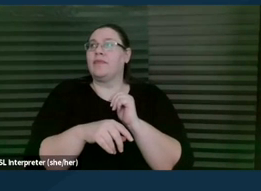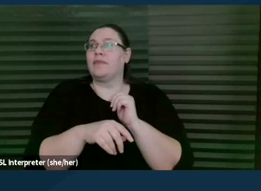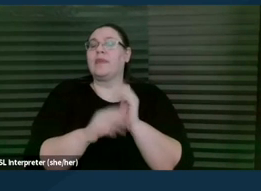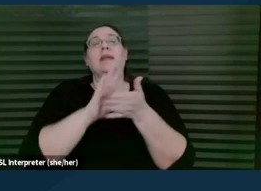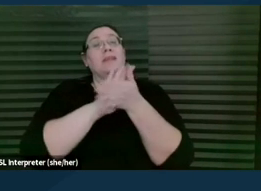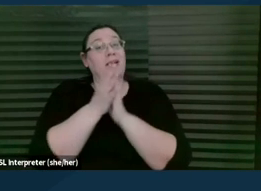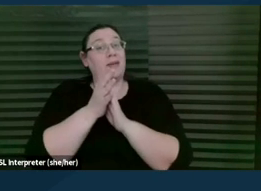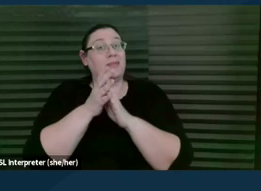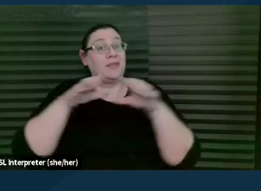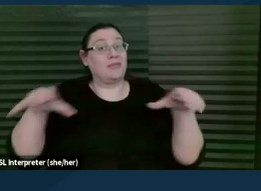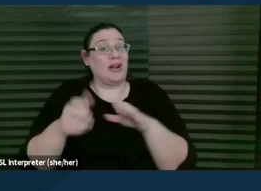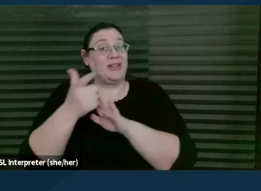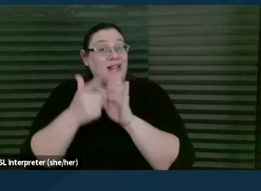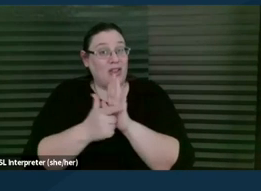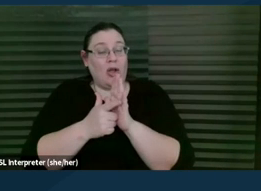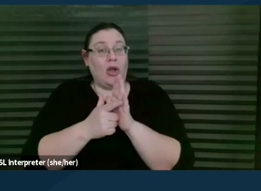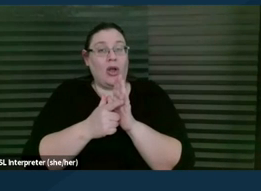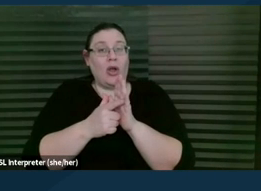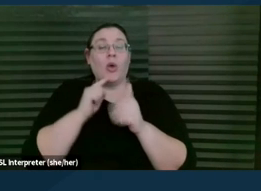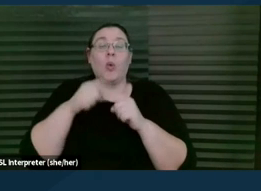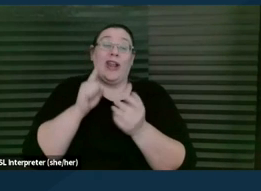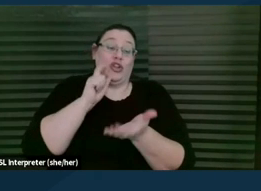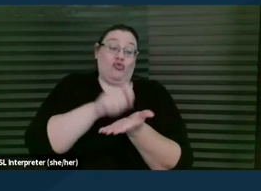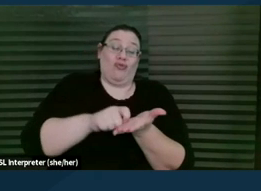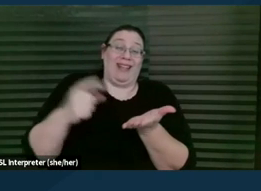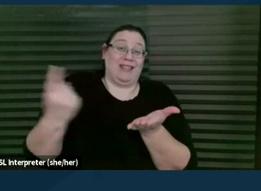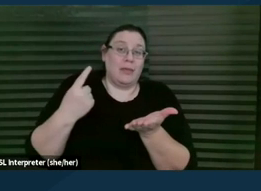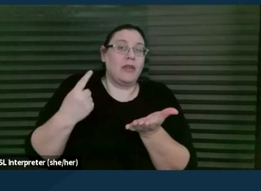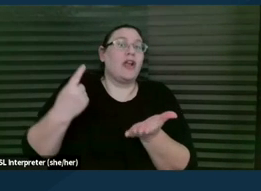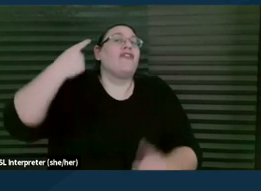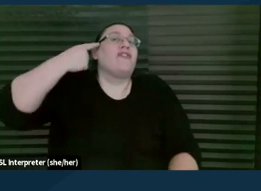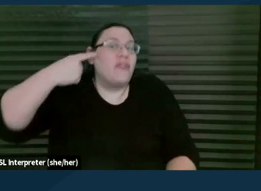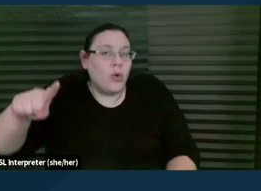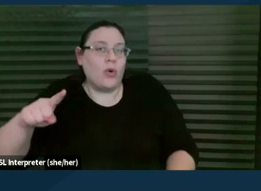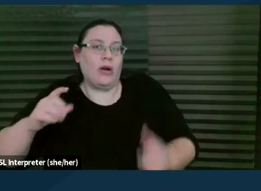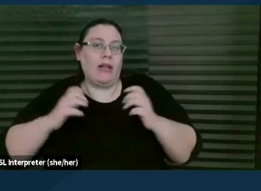when you are starting to write it on behalf of a client or a friend or a parent,